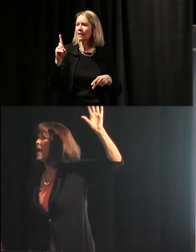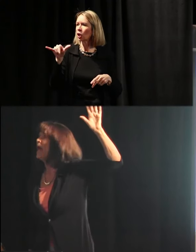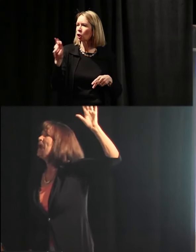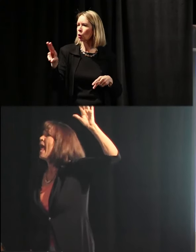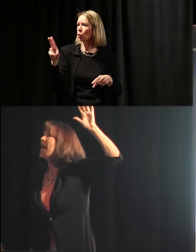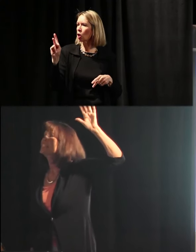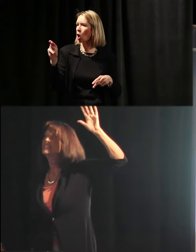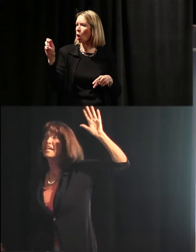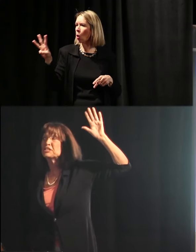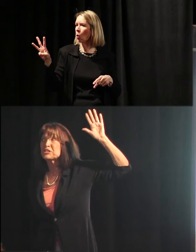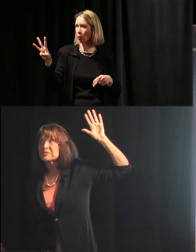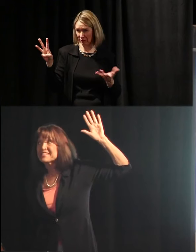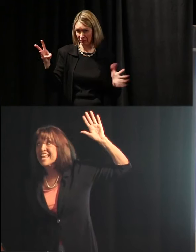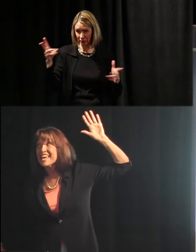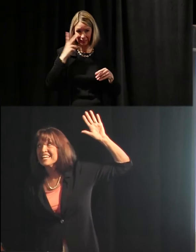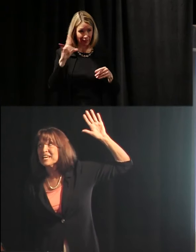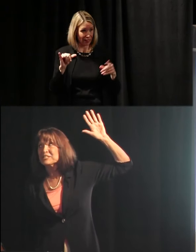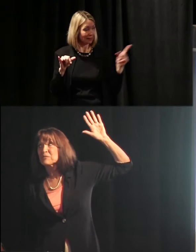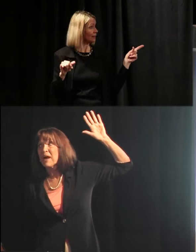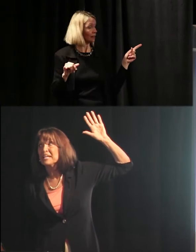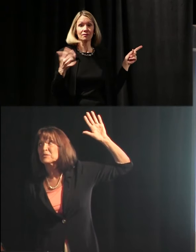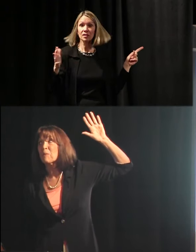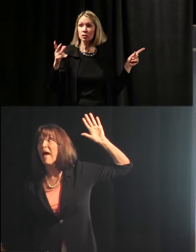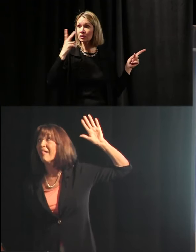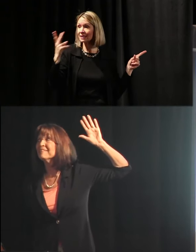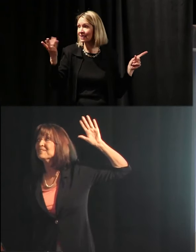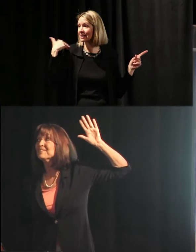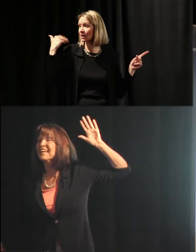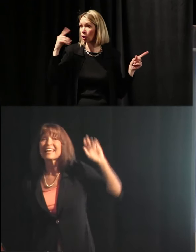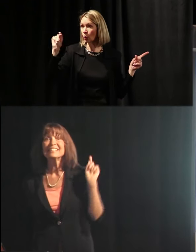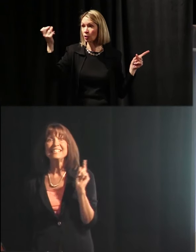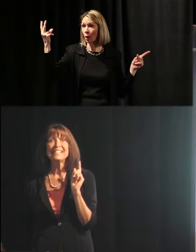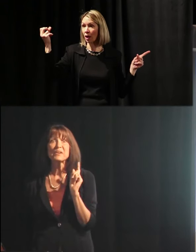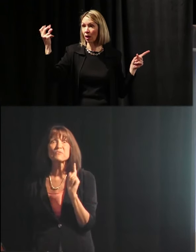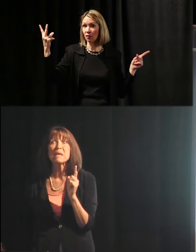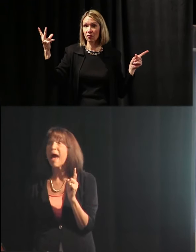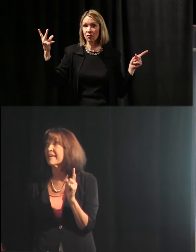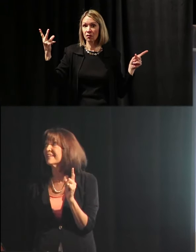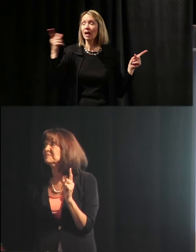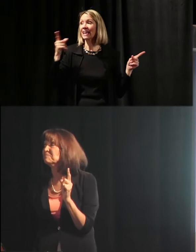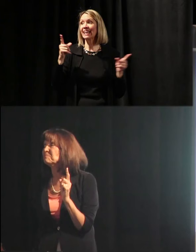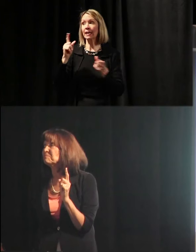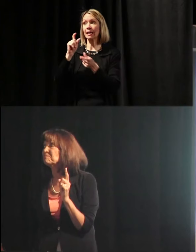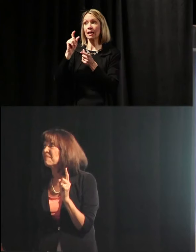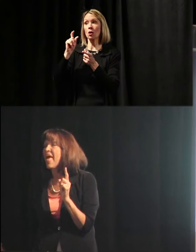And did you see it in 2012? Because he did a remake.